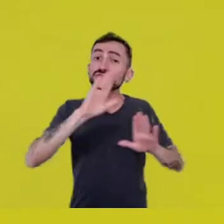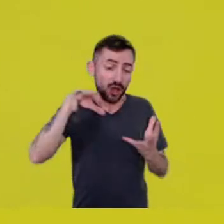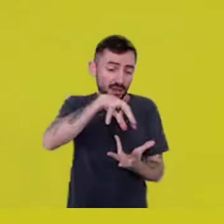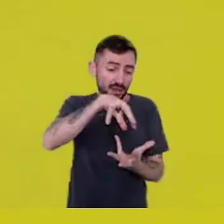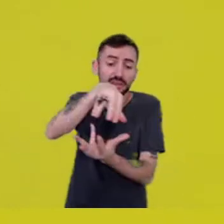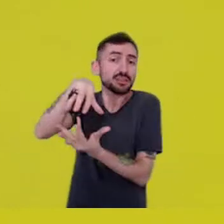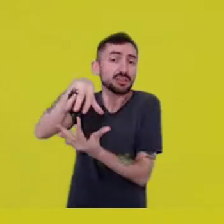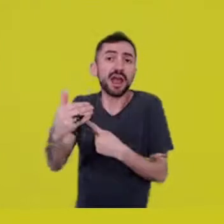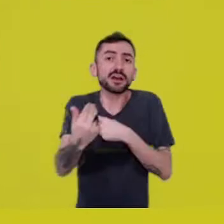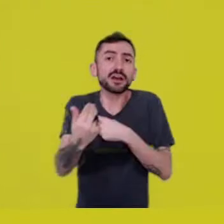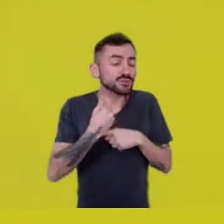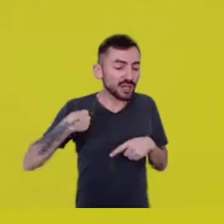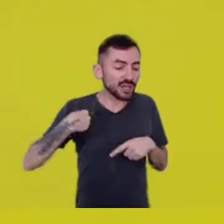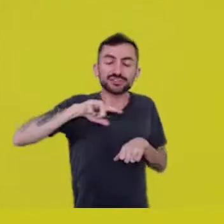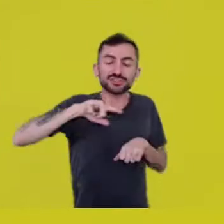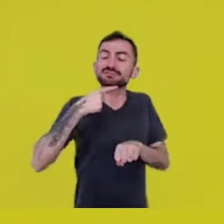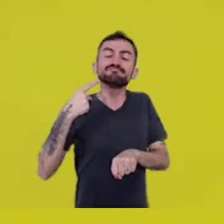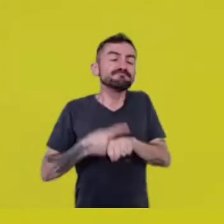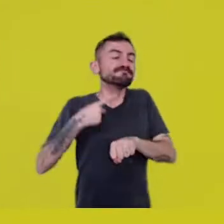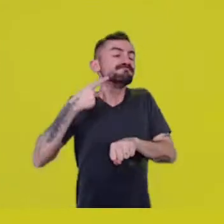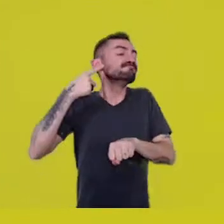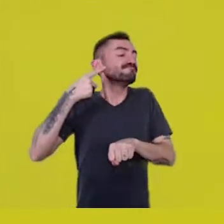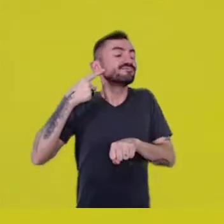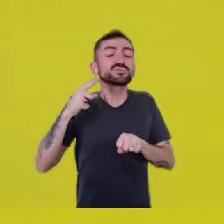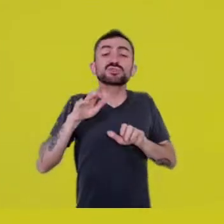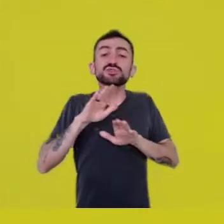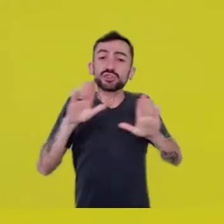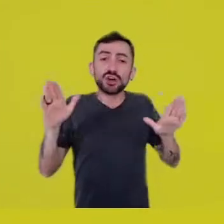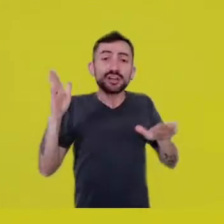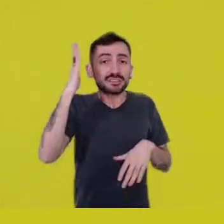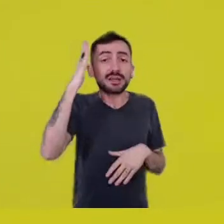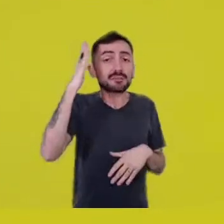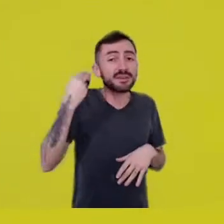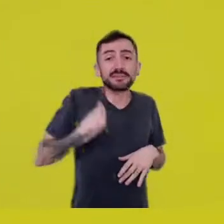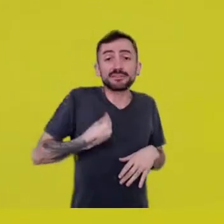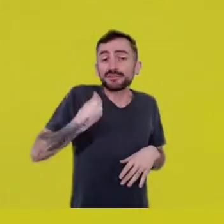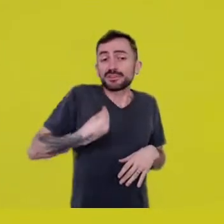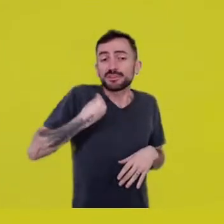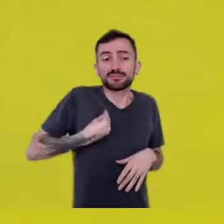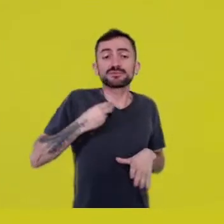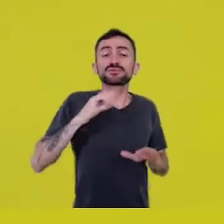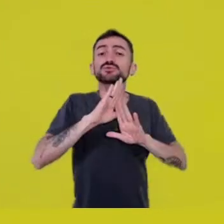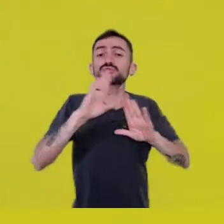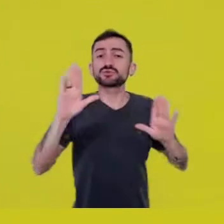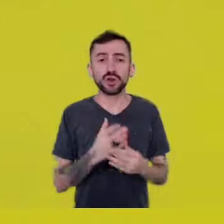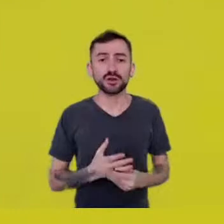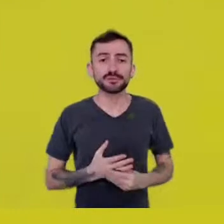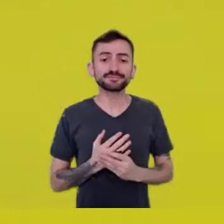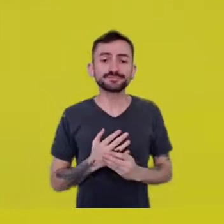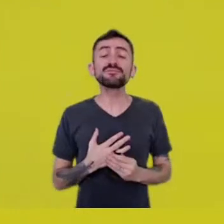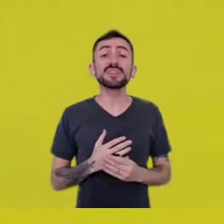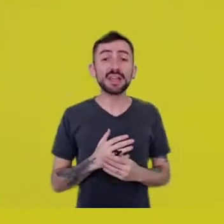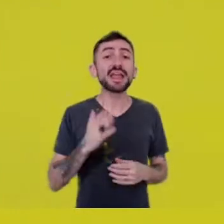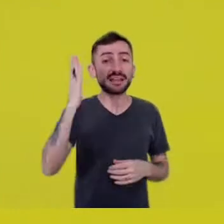like a radical experience of being alive. It’s that idea of being radically alive,